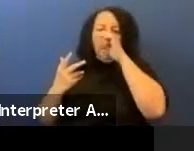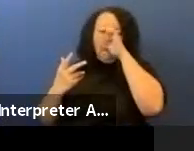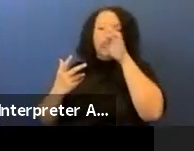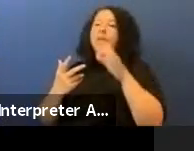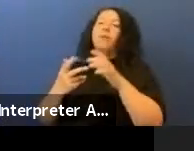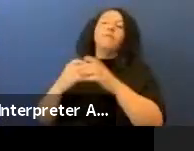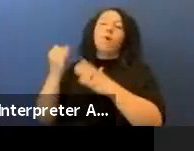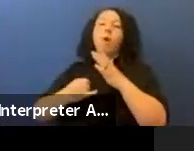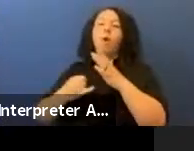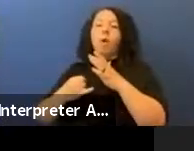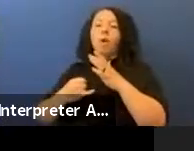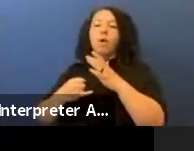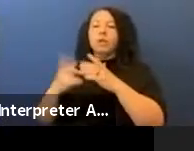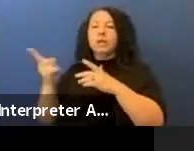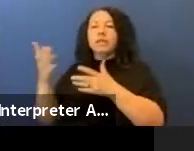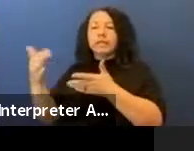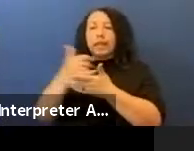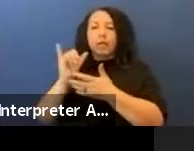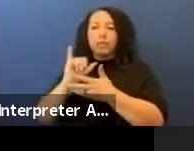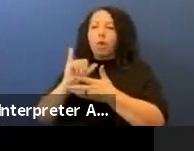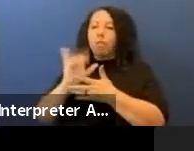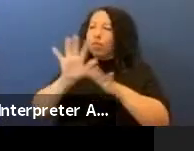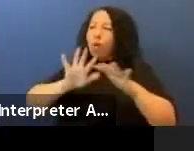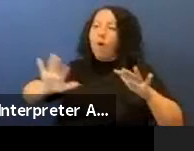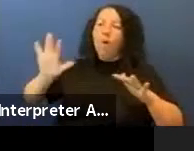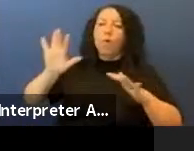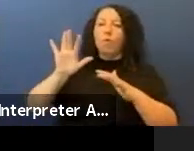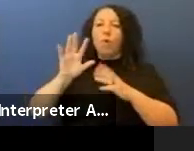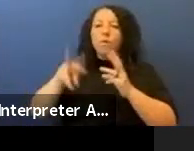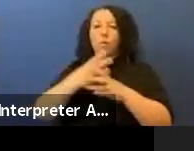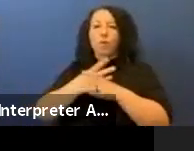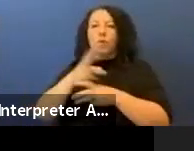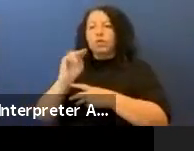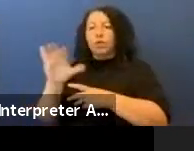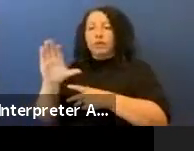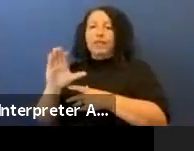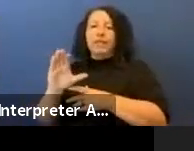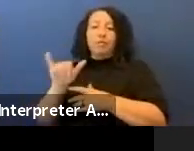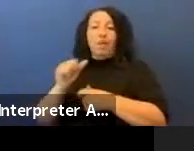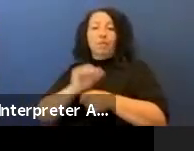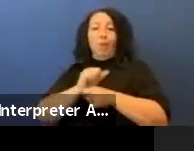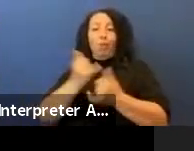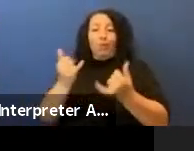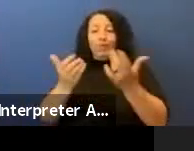they're around the world. Those are my works today. Thank you.